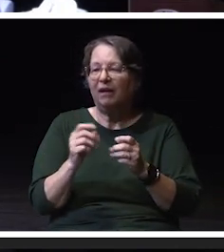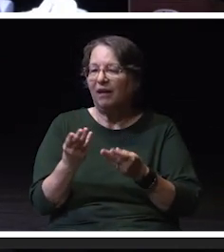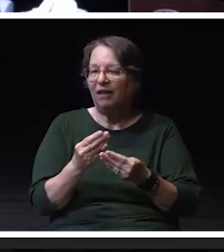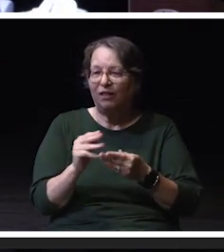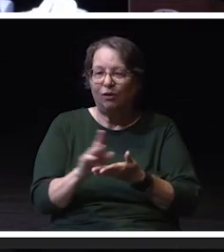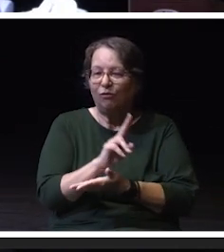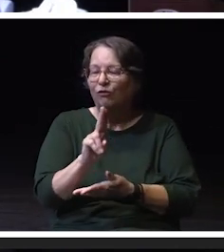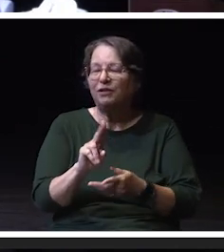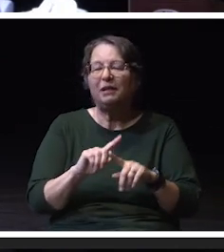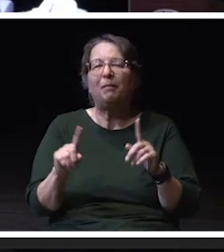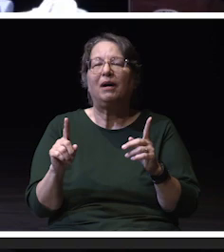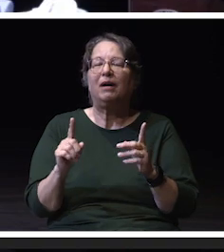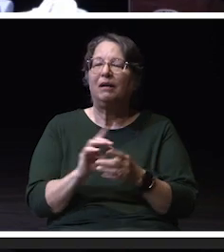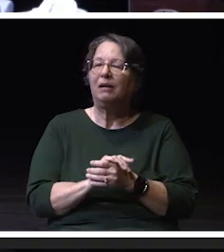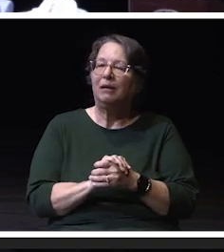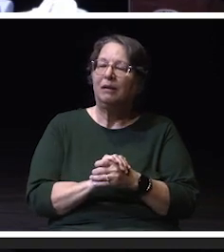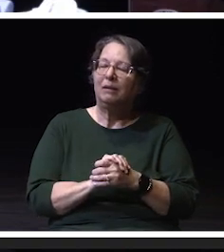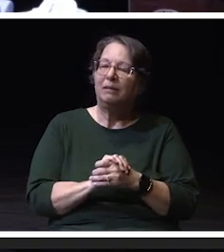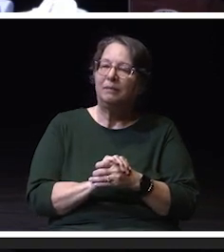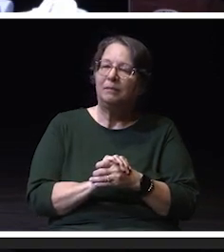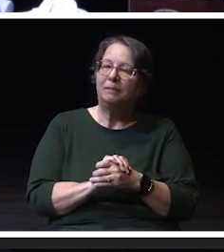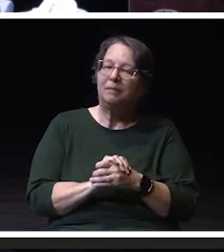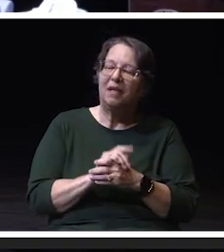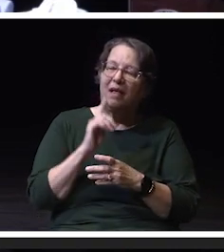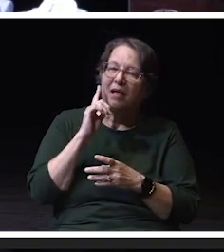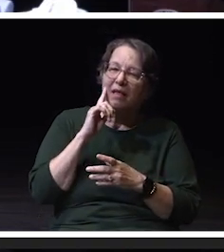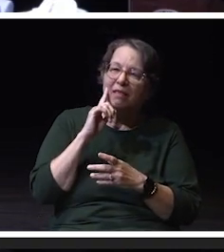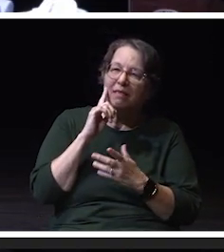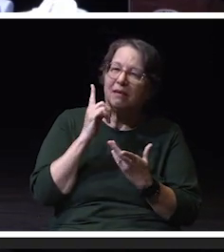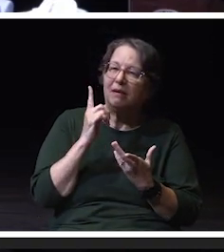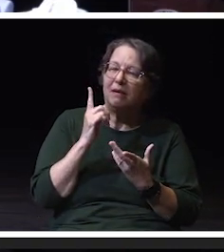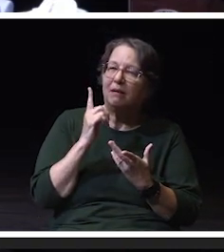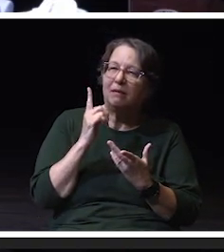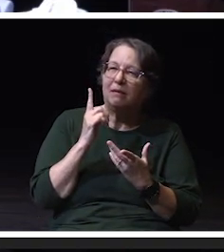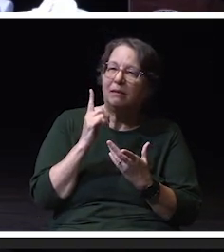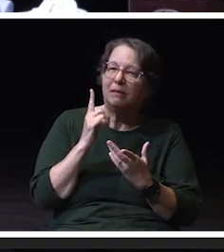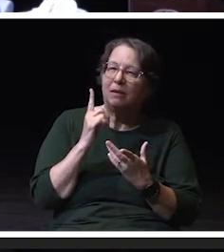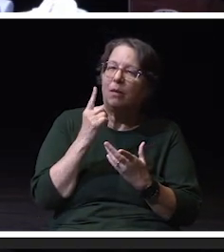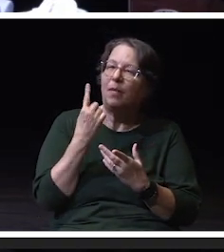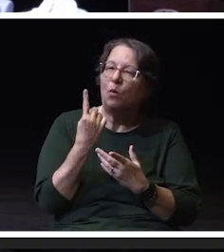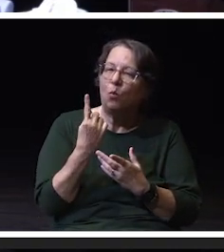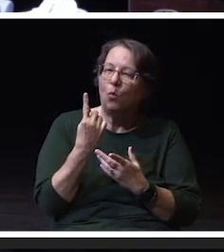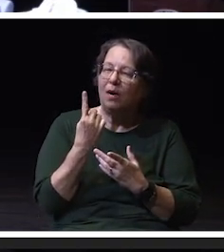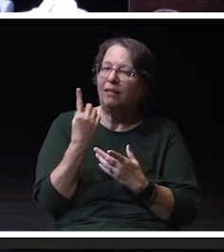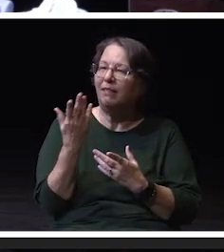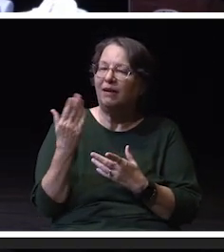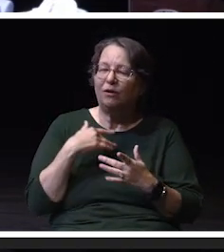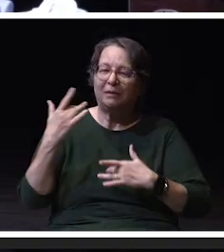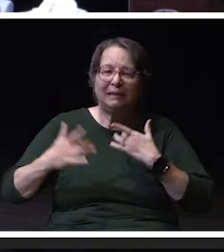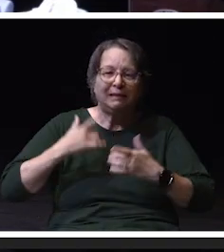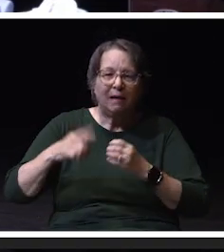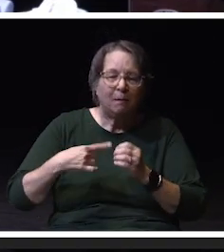But I like for you to kind of think about and hone in and share what you are most excited about or what